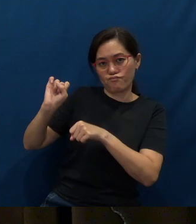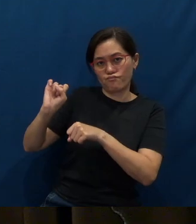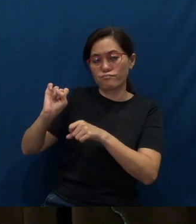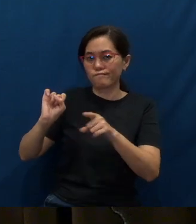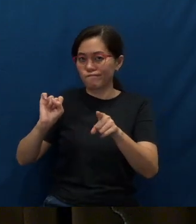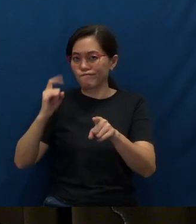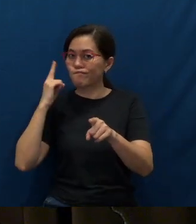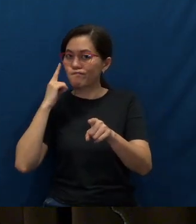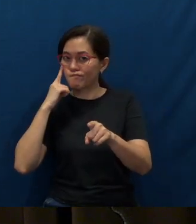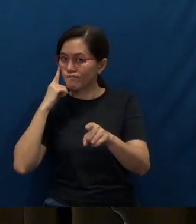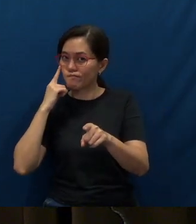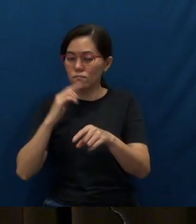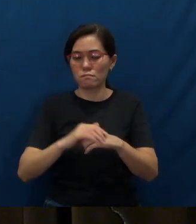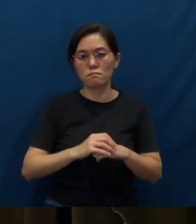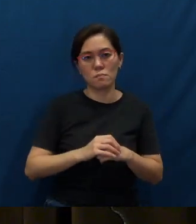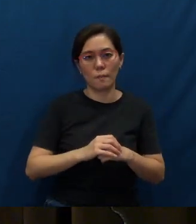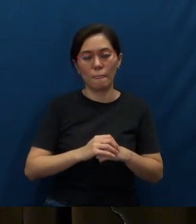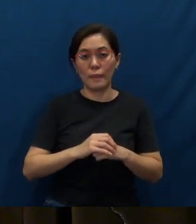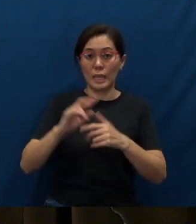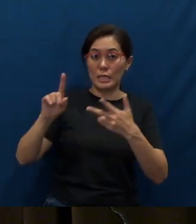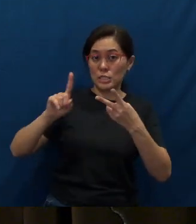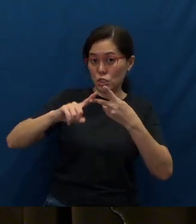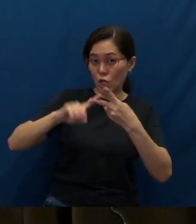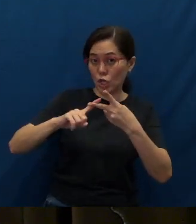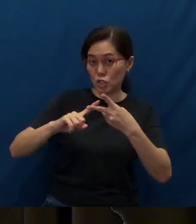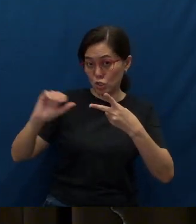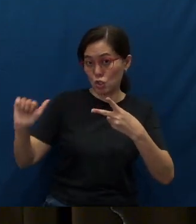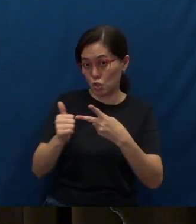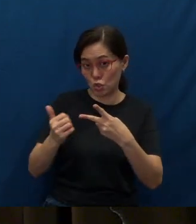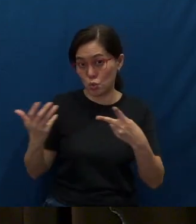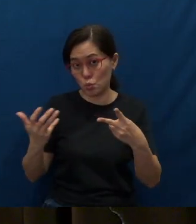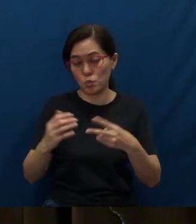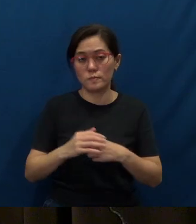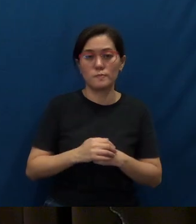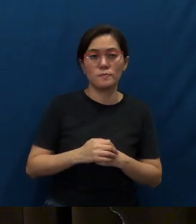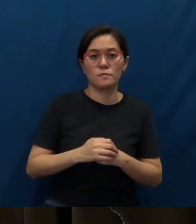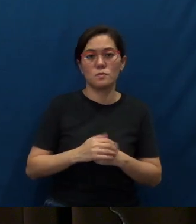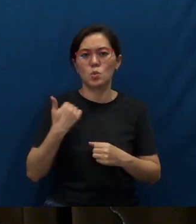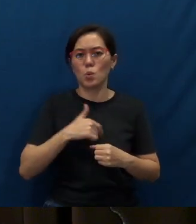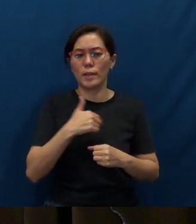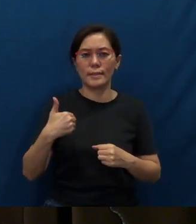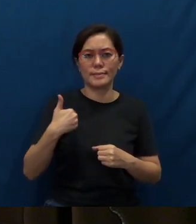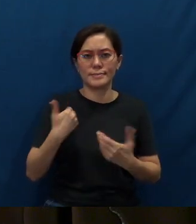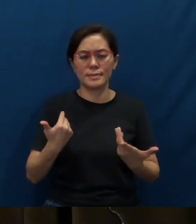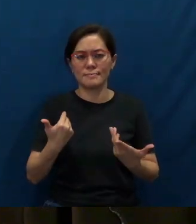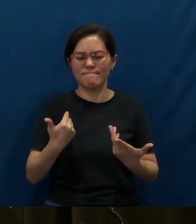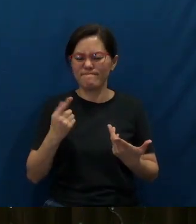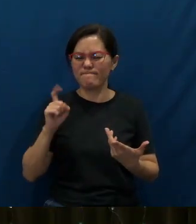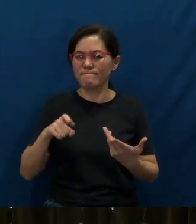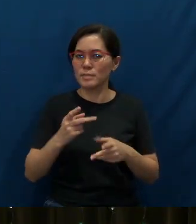Secondly, the challenge for us as a church, you know, we have to be very careful